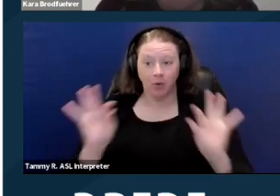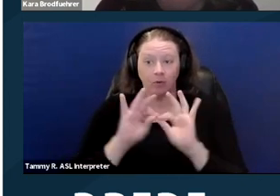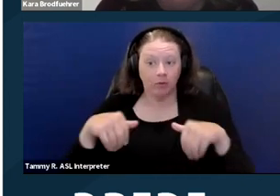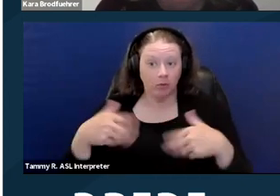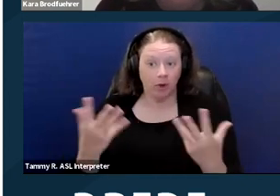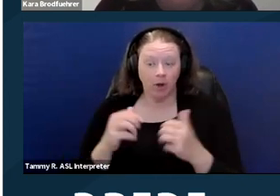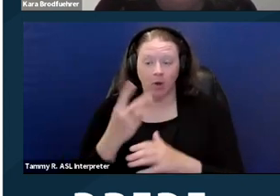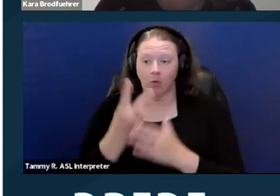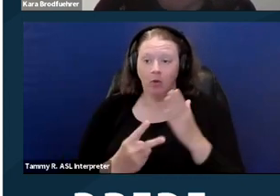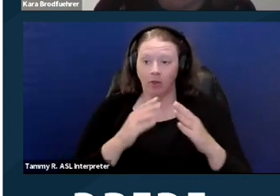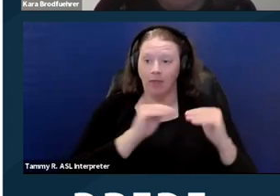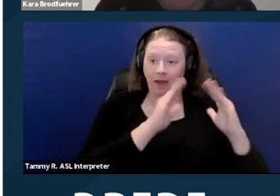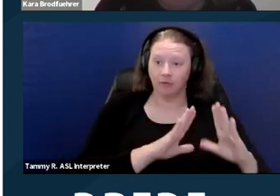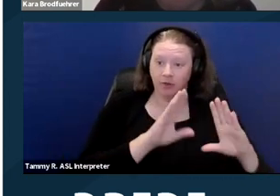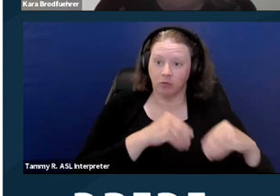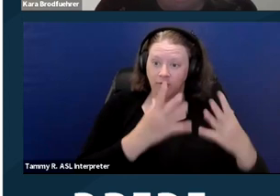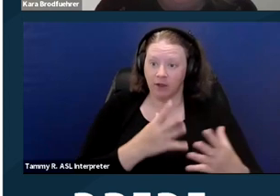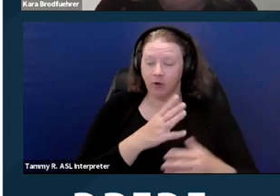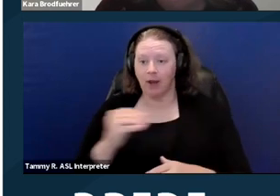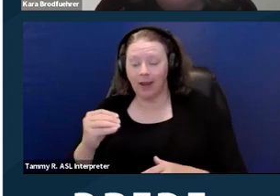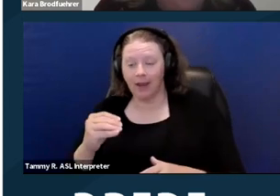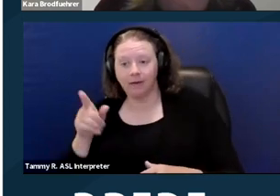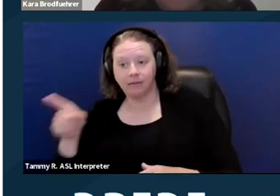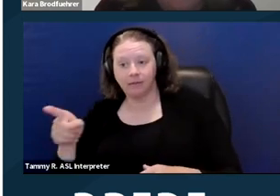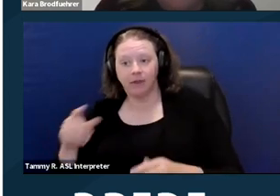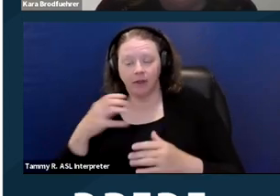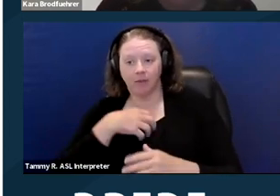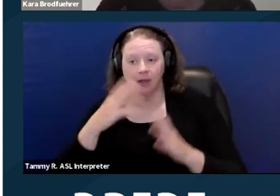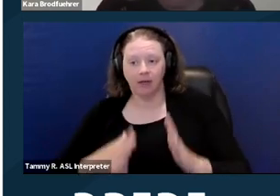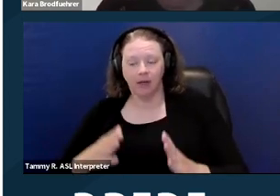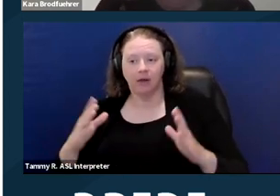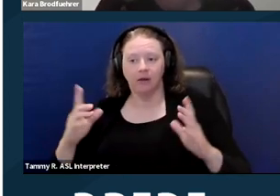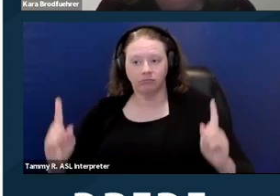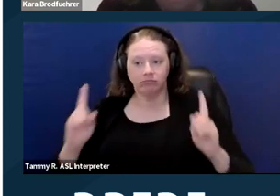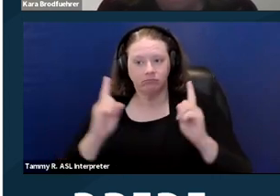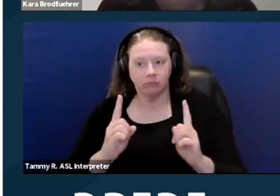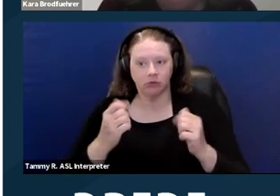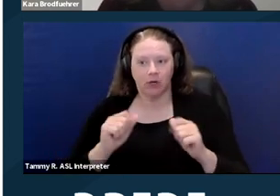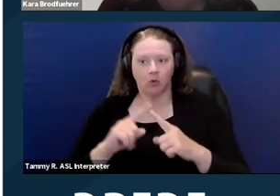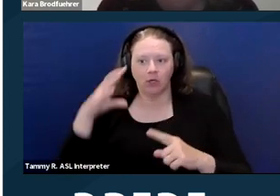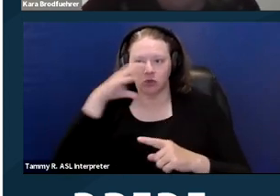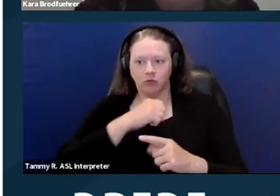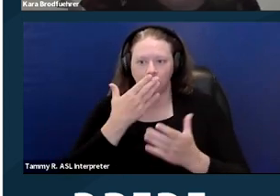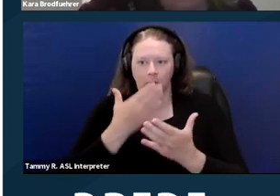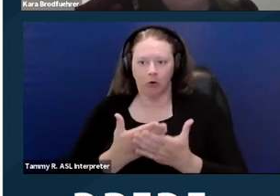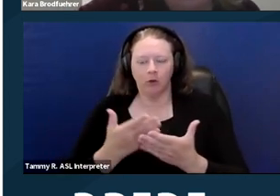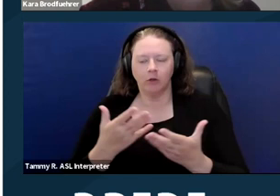both the housing provider go into it with good faith to try and kind of try and resolve the complaint, or it's probably not gonna work.